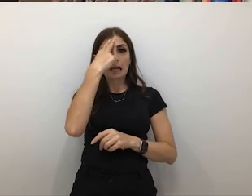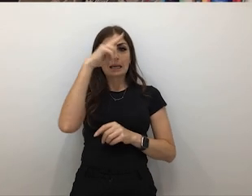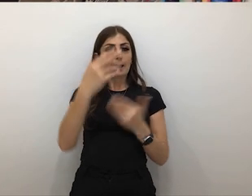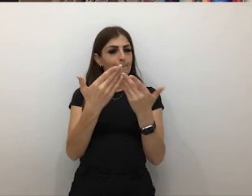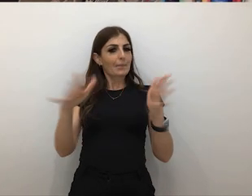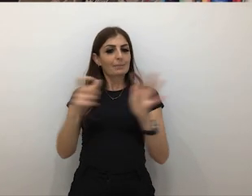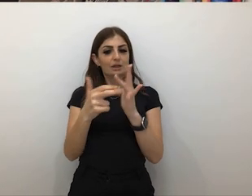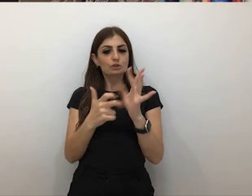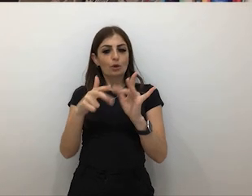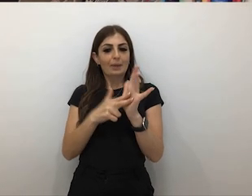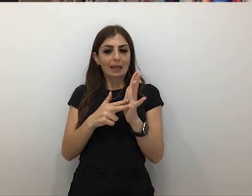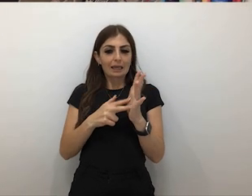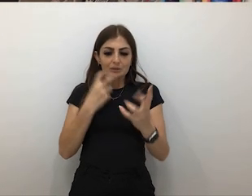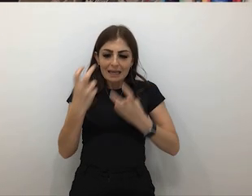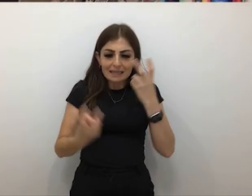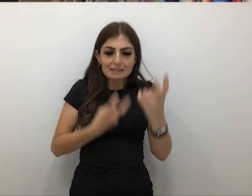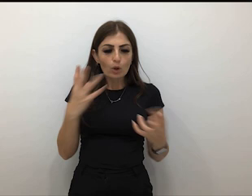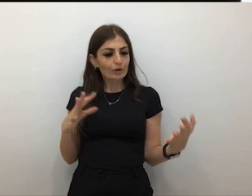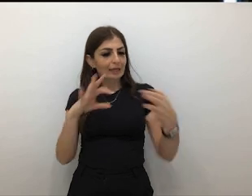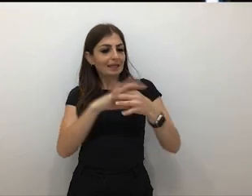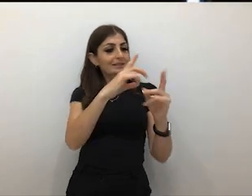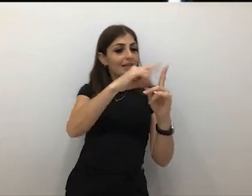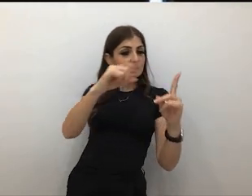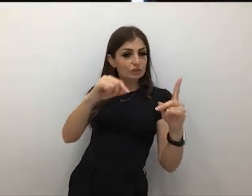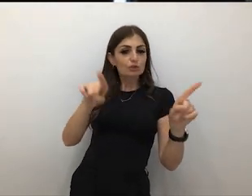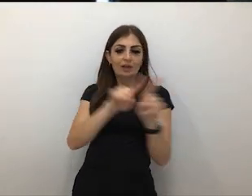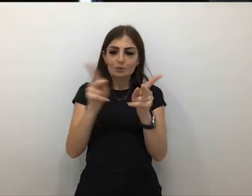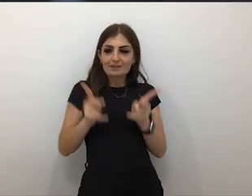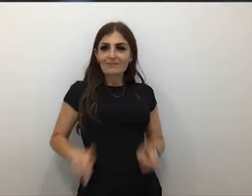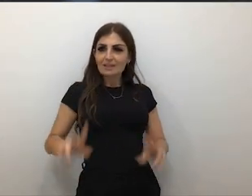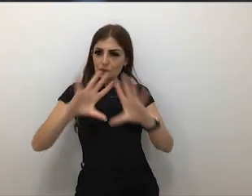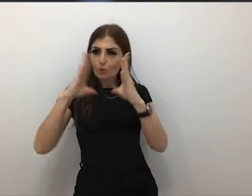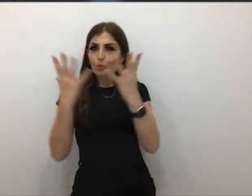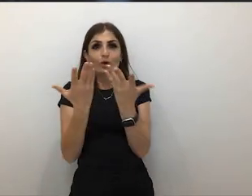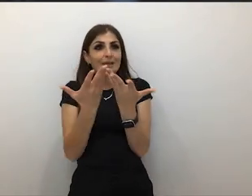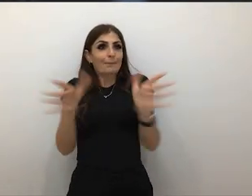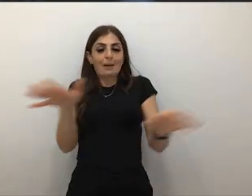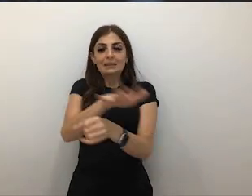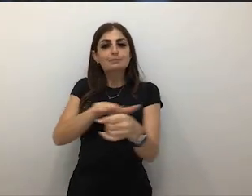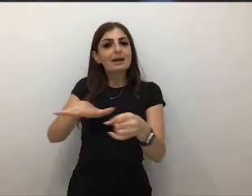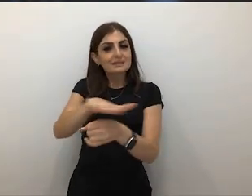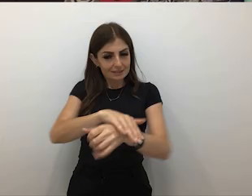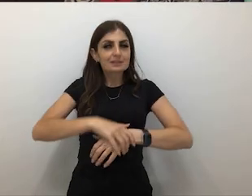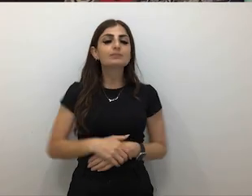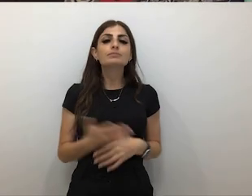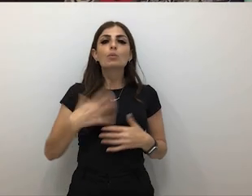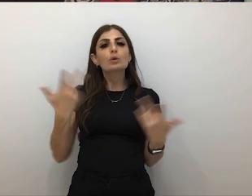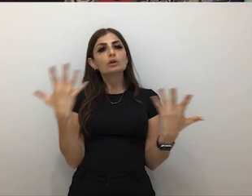the digital world and the physical world and public spaces. So, we wanted to bring these ideas together and create